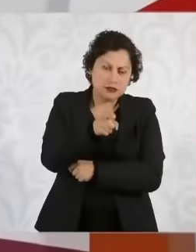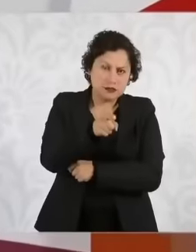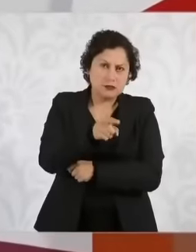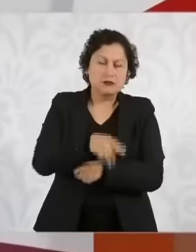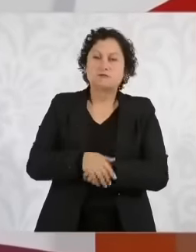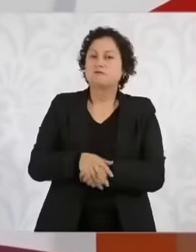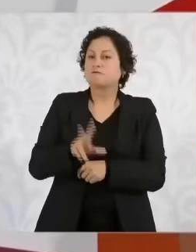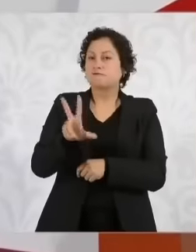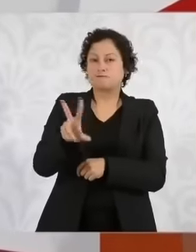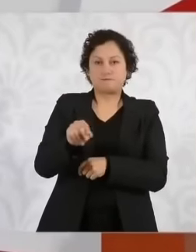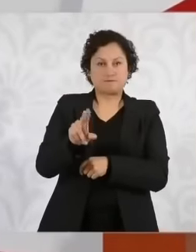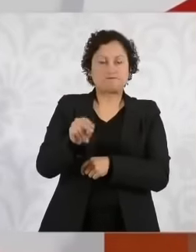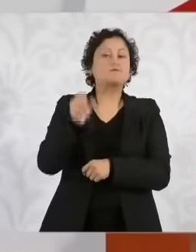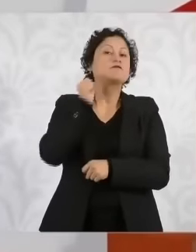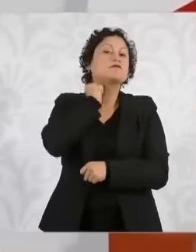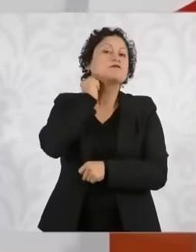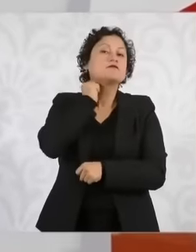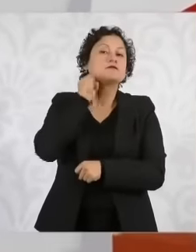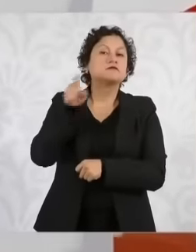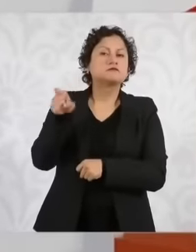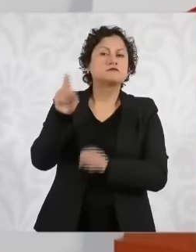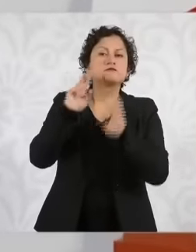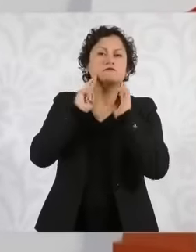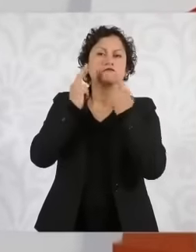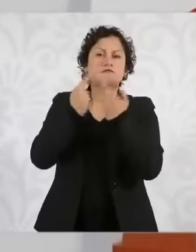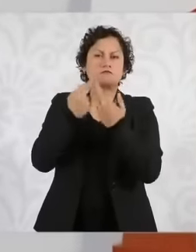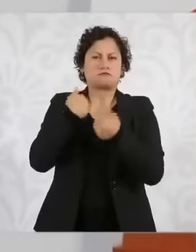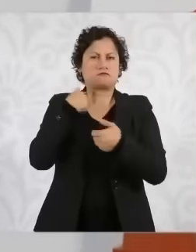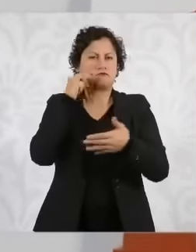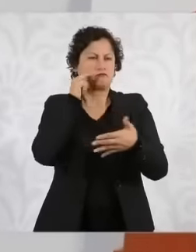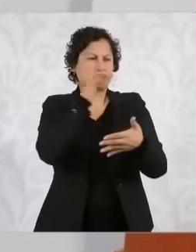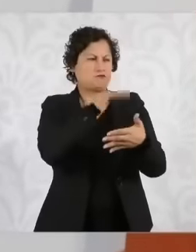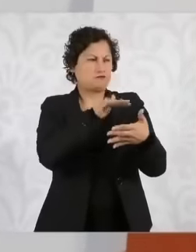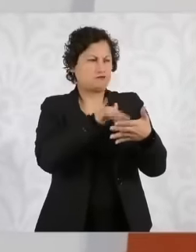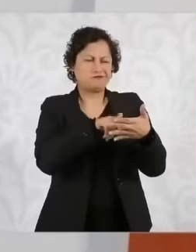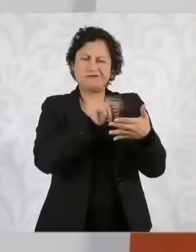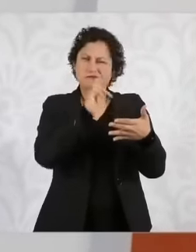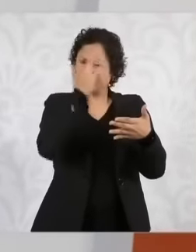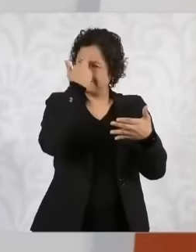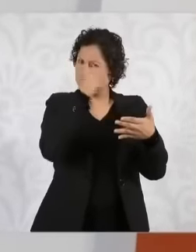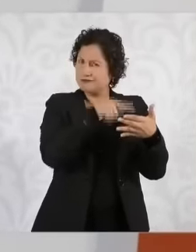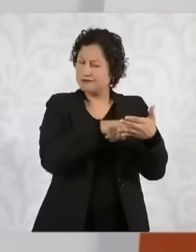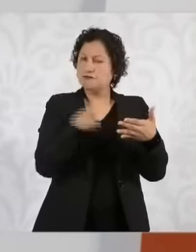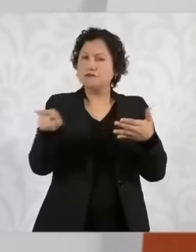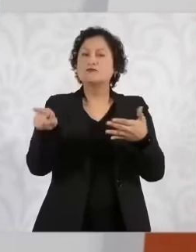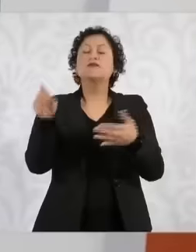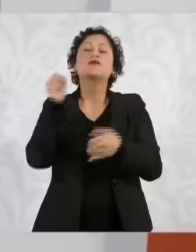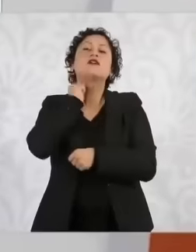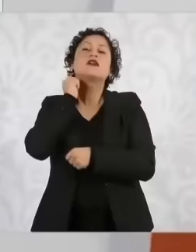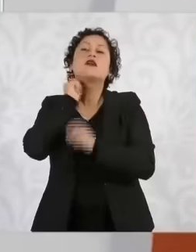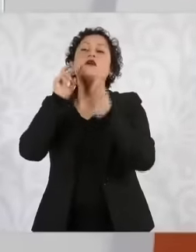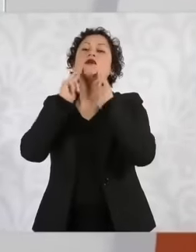to have a meeting. I read it in. I don't remember where with Morena, the senators